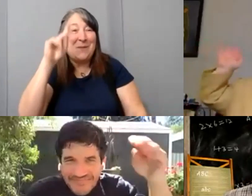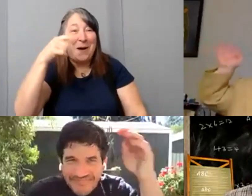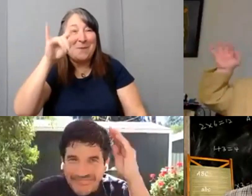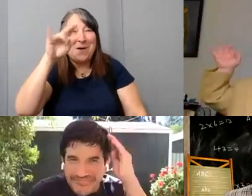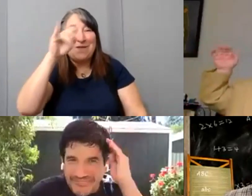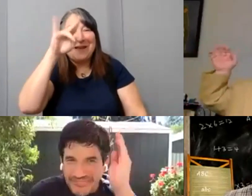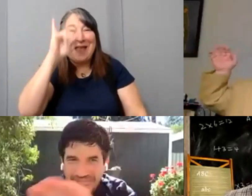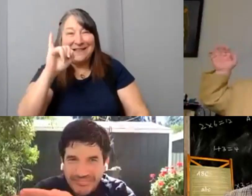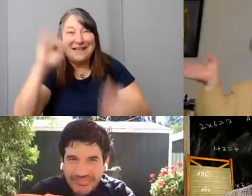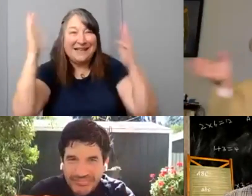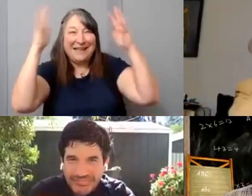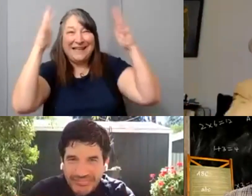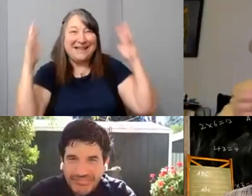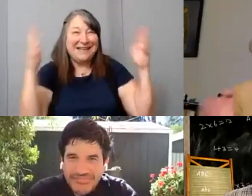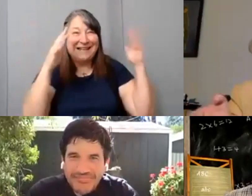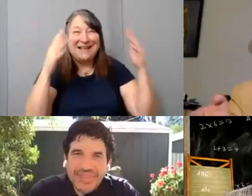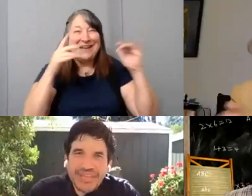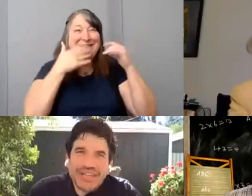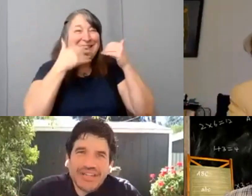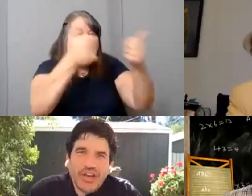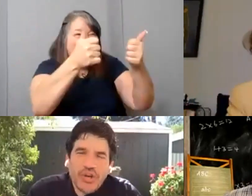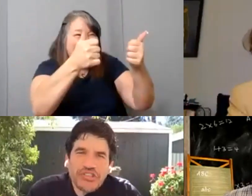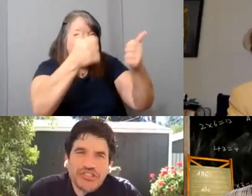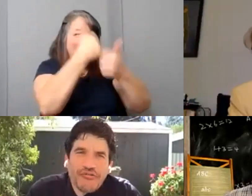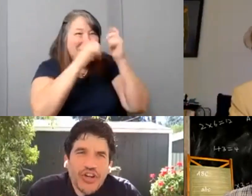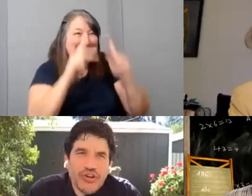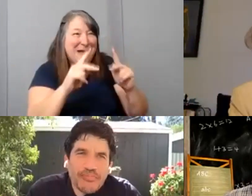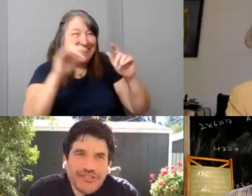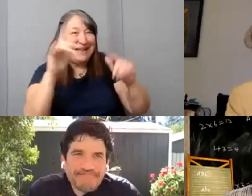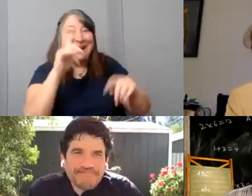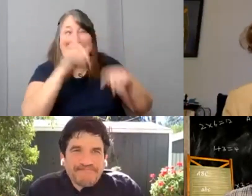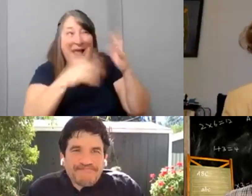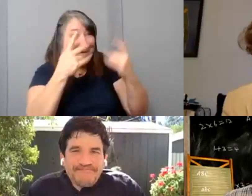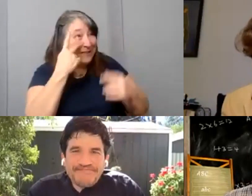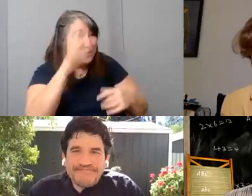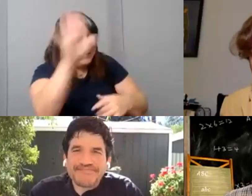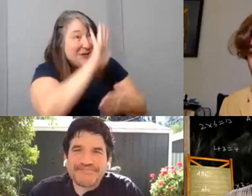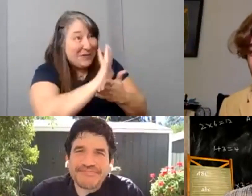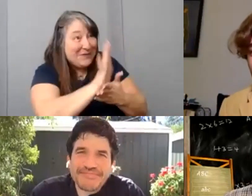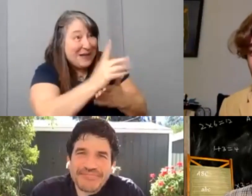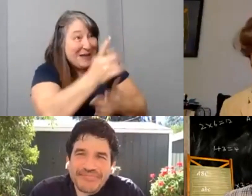[Mark] Can't wait to see your films. [Danny] Looking forward to it.